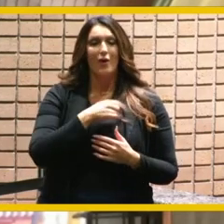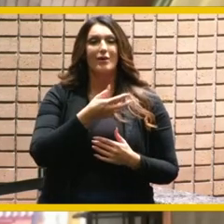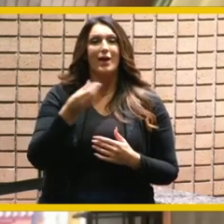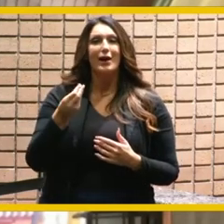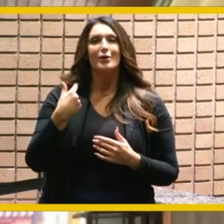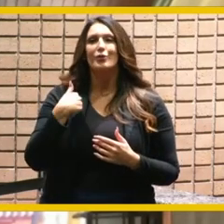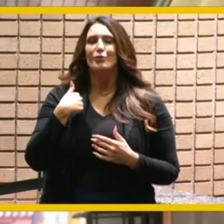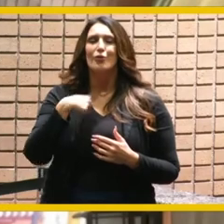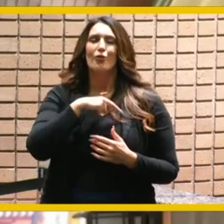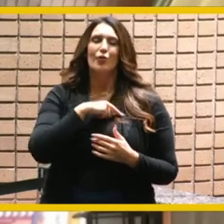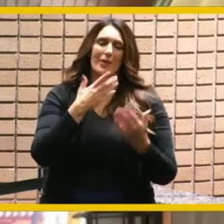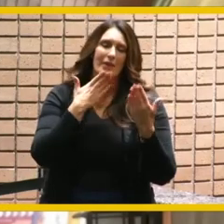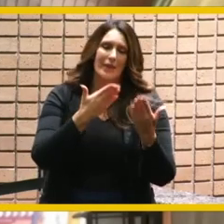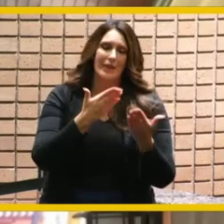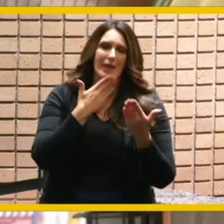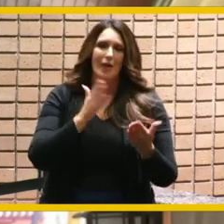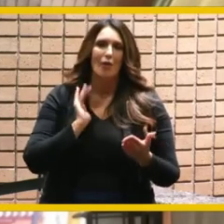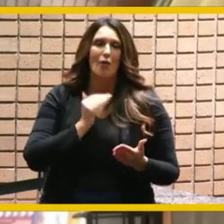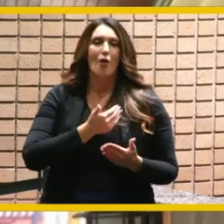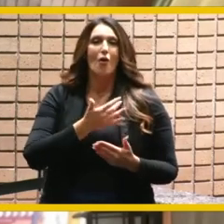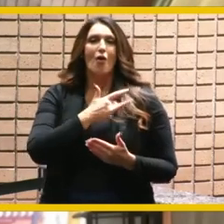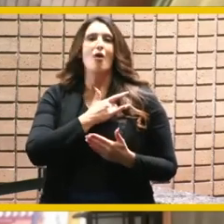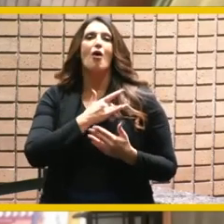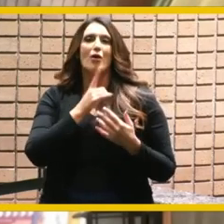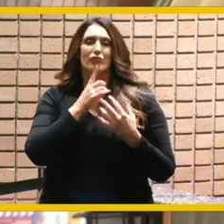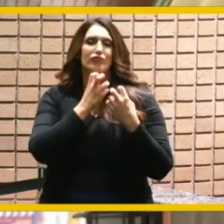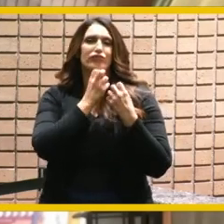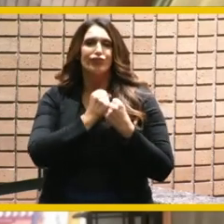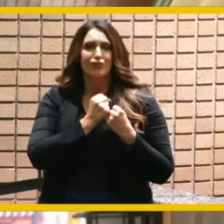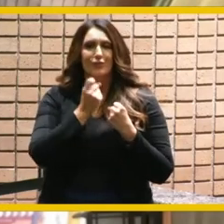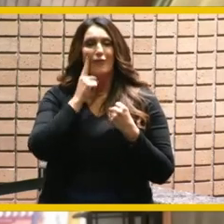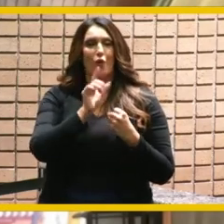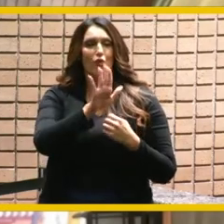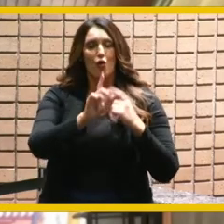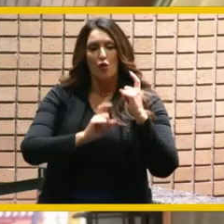a lot of gratitude in our heart for all your contributions to our community and to ourselves